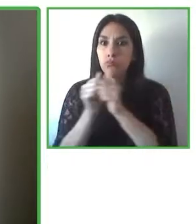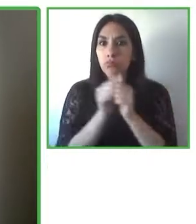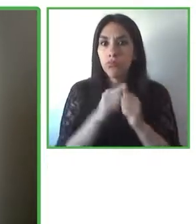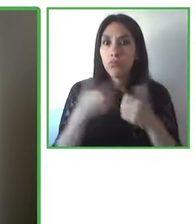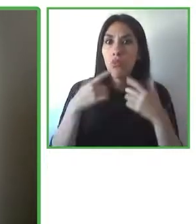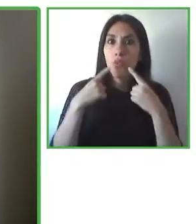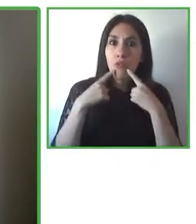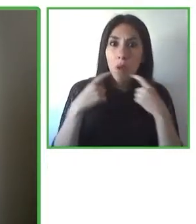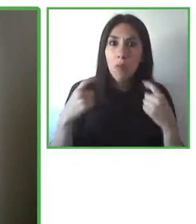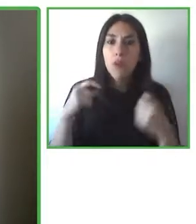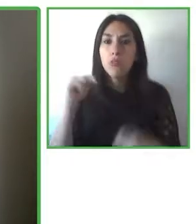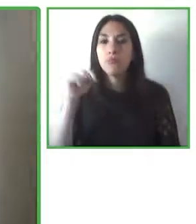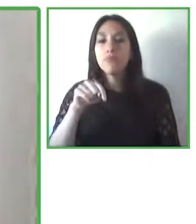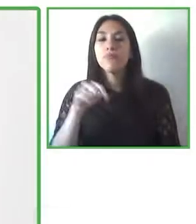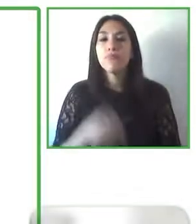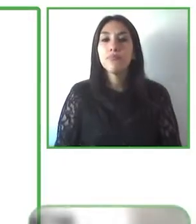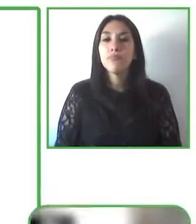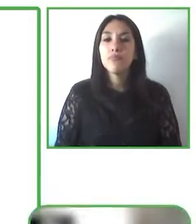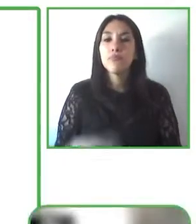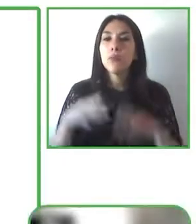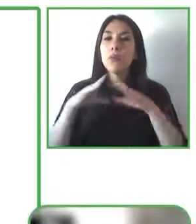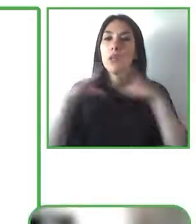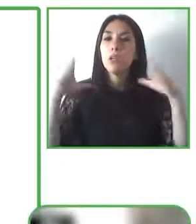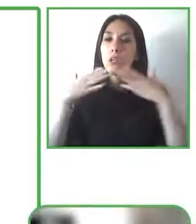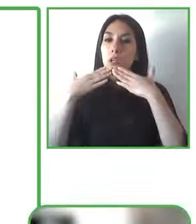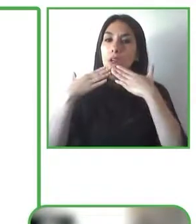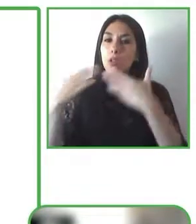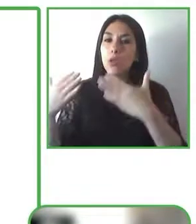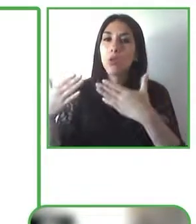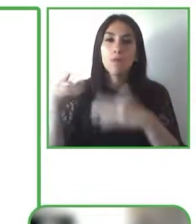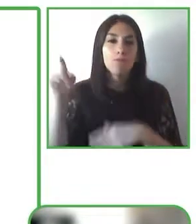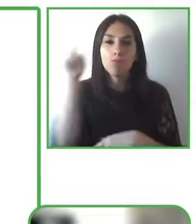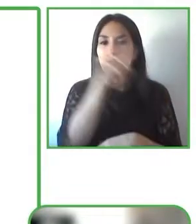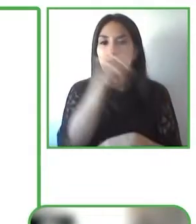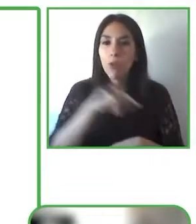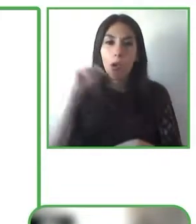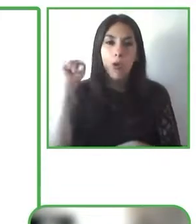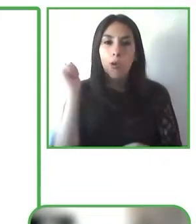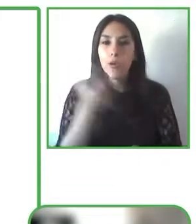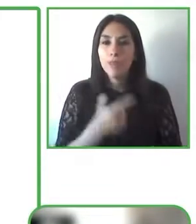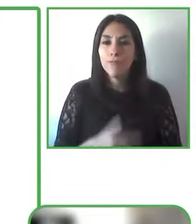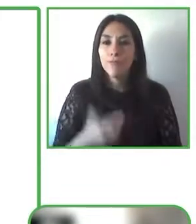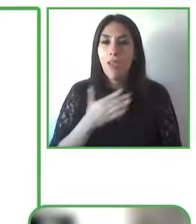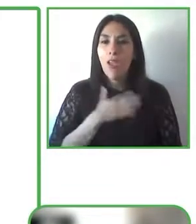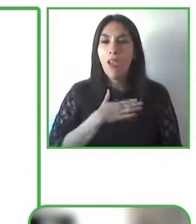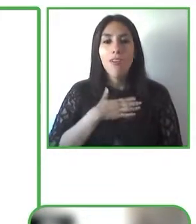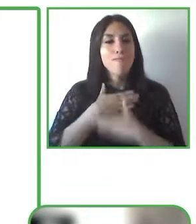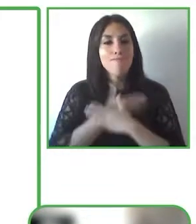Today I’m going to talk about accessing information on accessible devices and